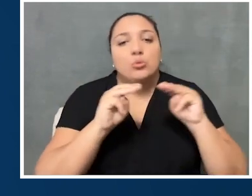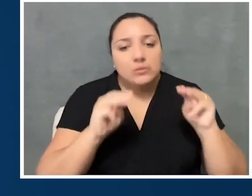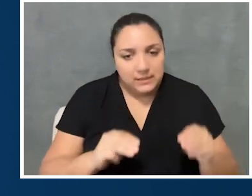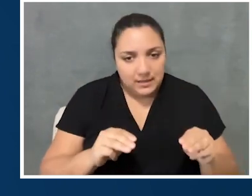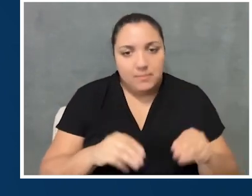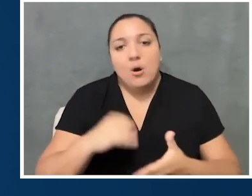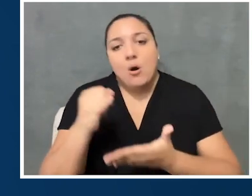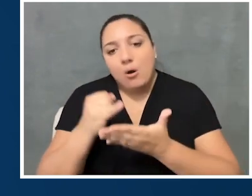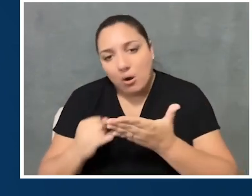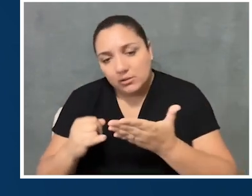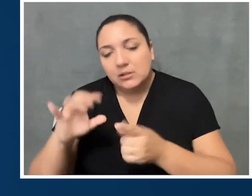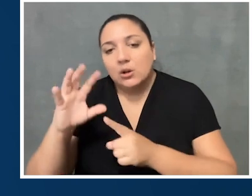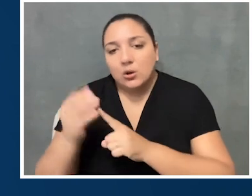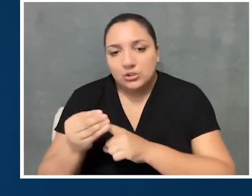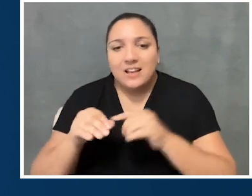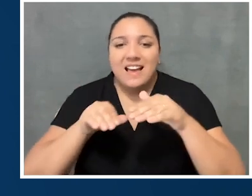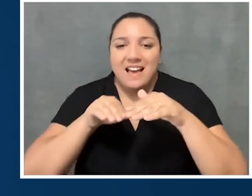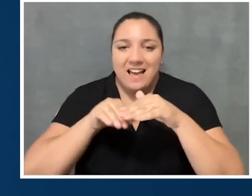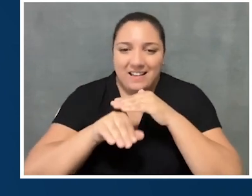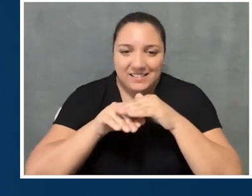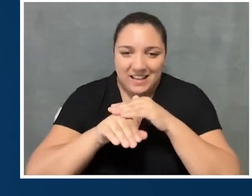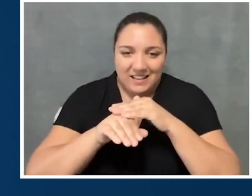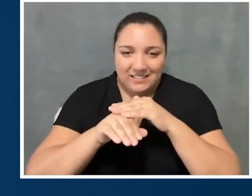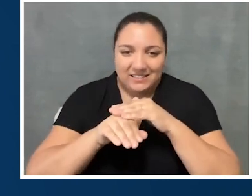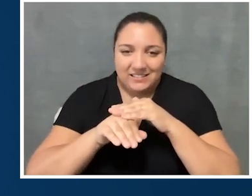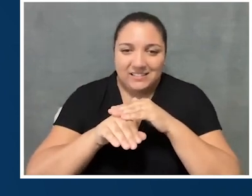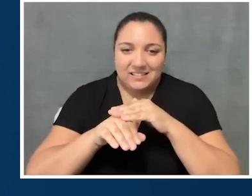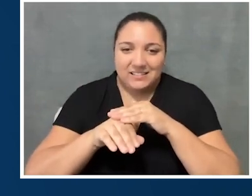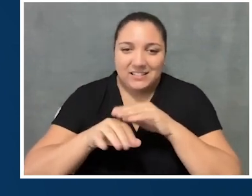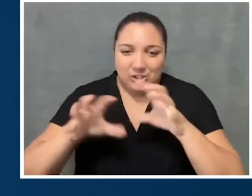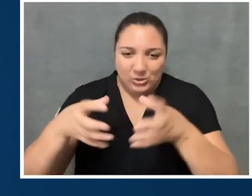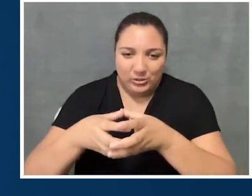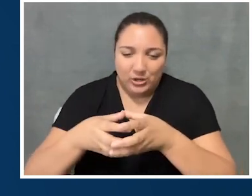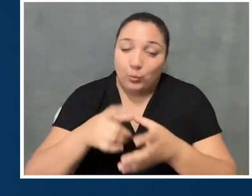It's the Museum, Arts and Culture Access Consortium. Really, it should be MACAC,